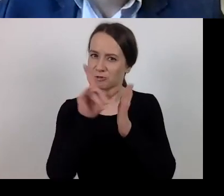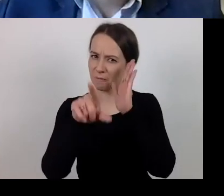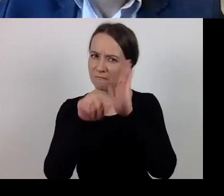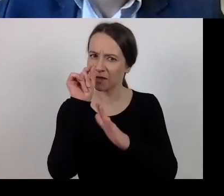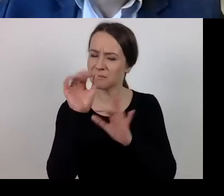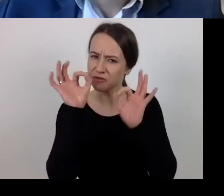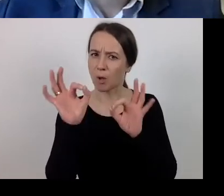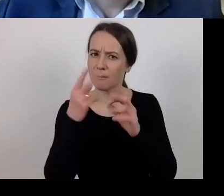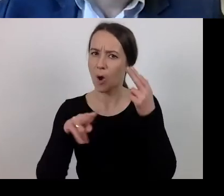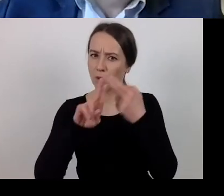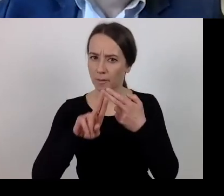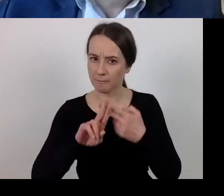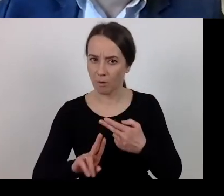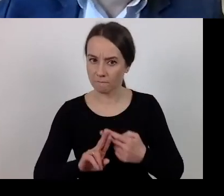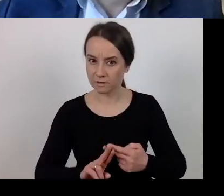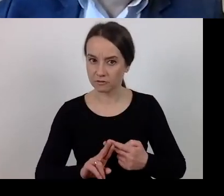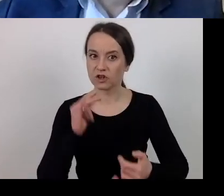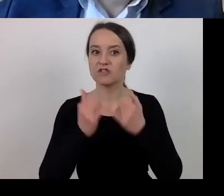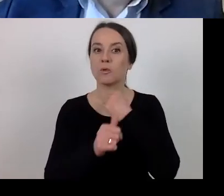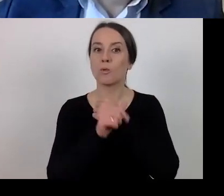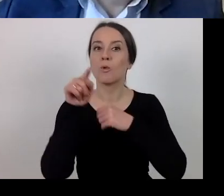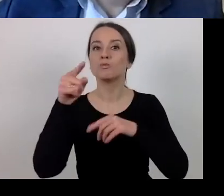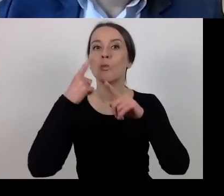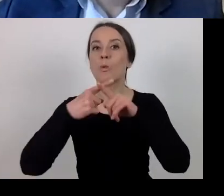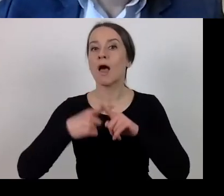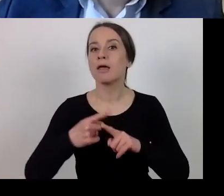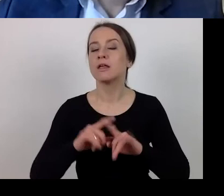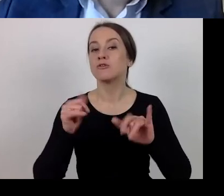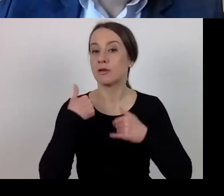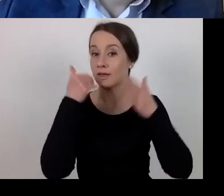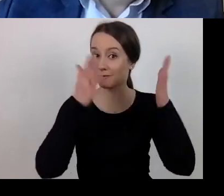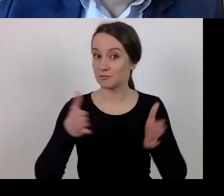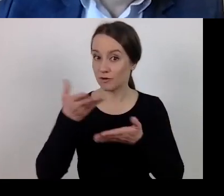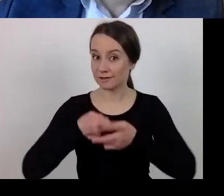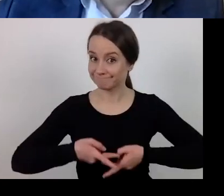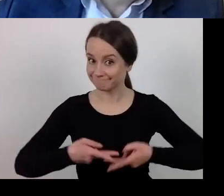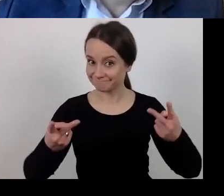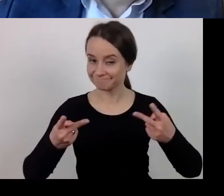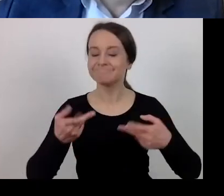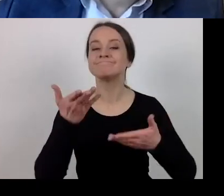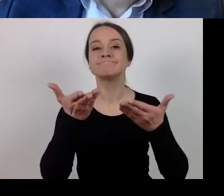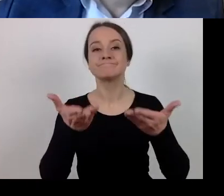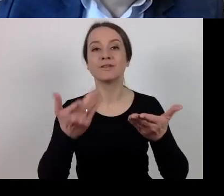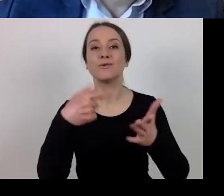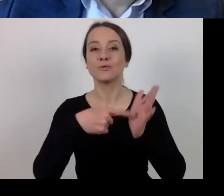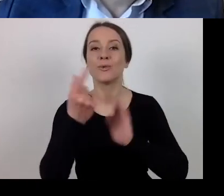in the survey that I have prepared for you. And in a moment I will refer to your answers.